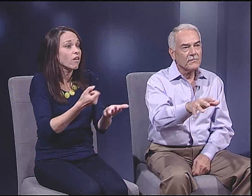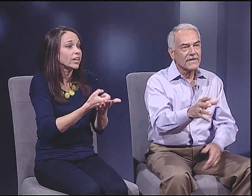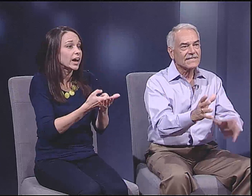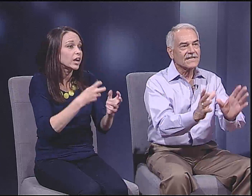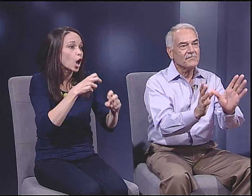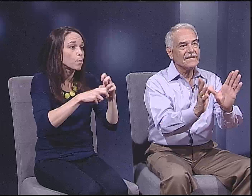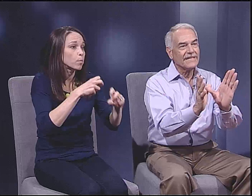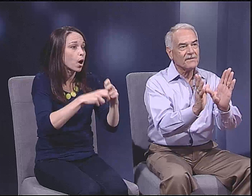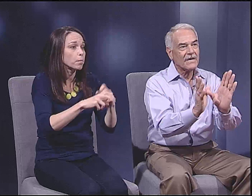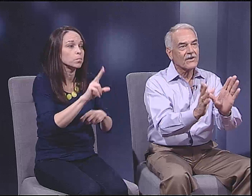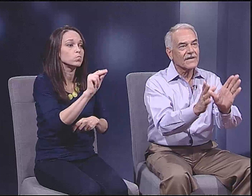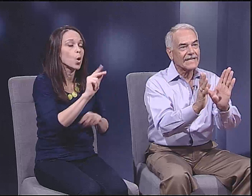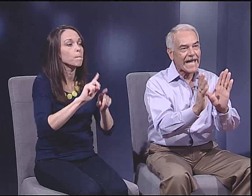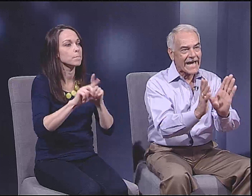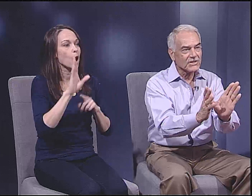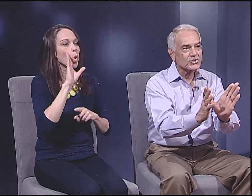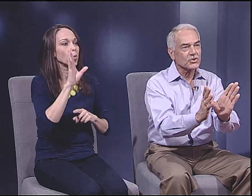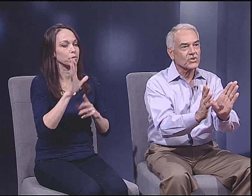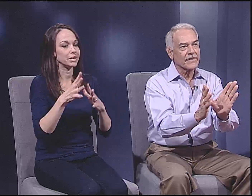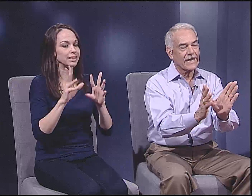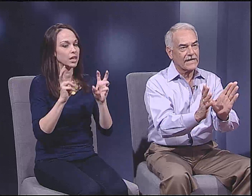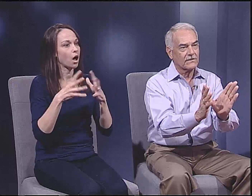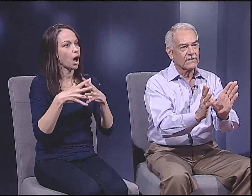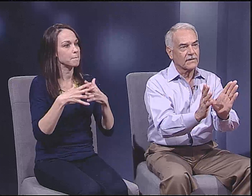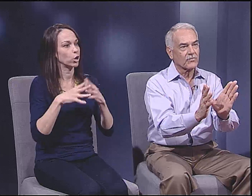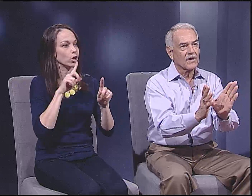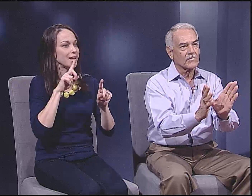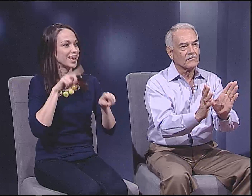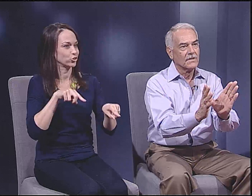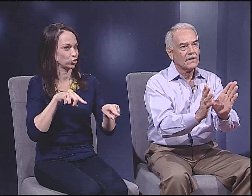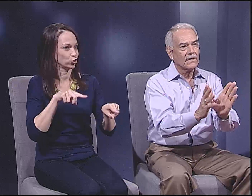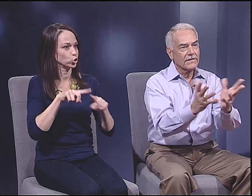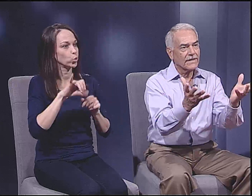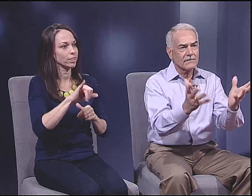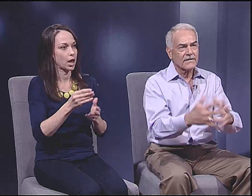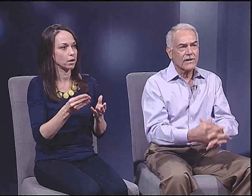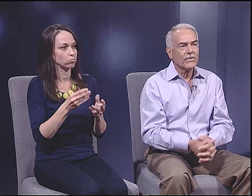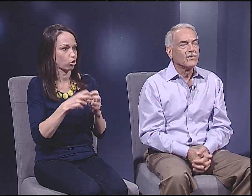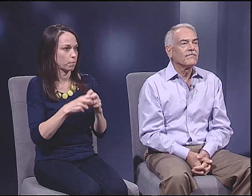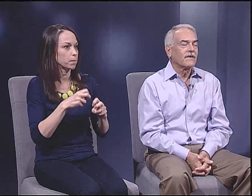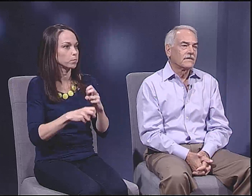But it's going to be the American answer to that problem. And that, that we will find.